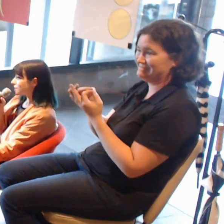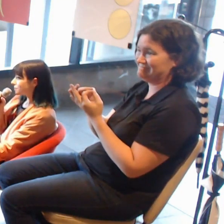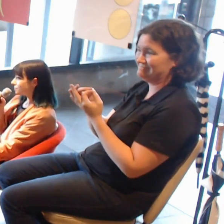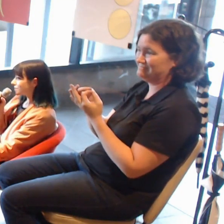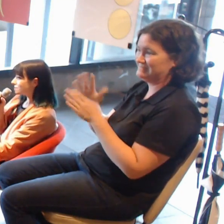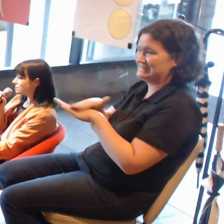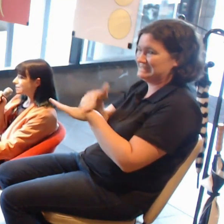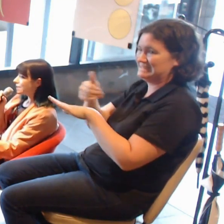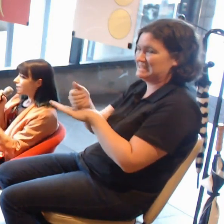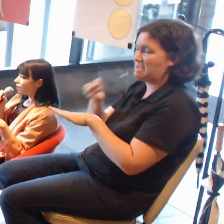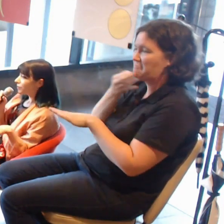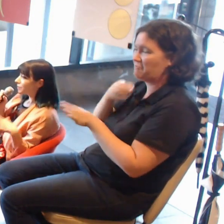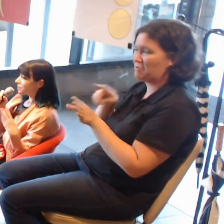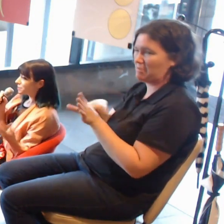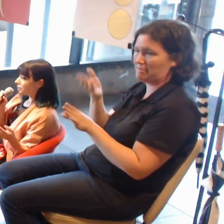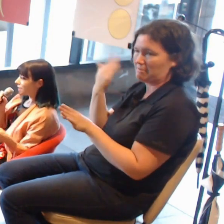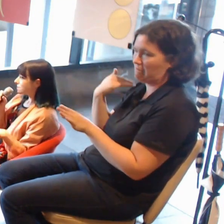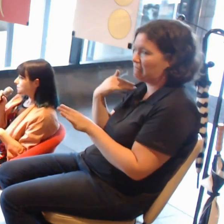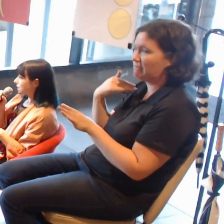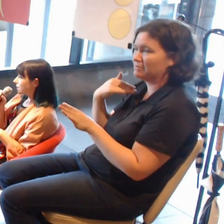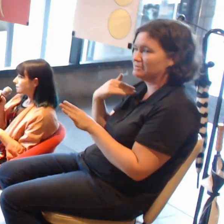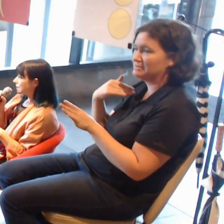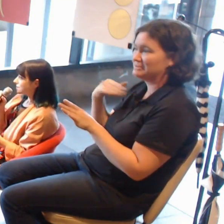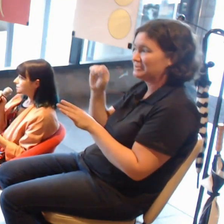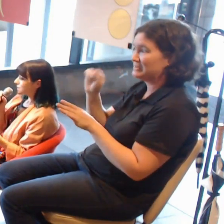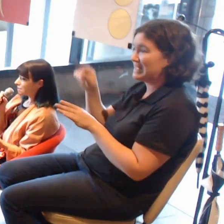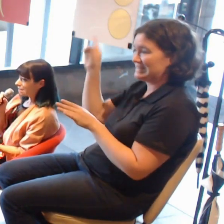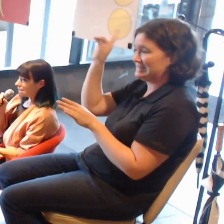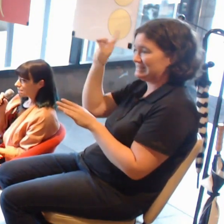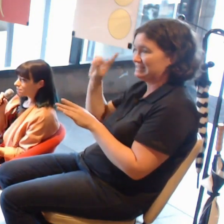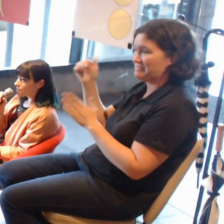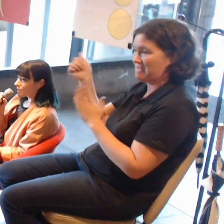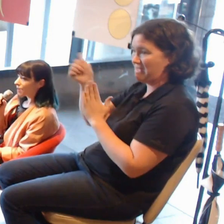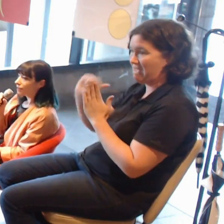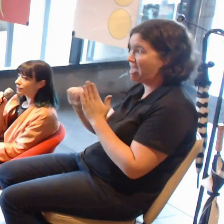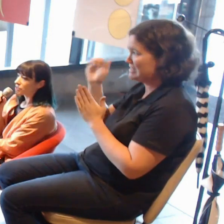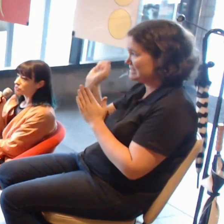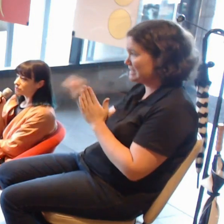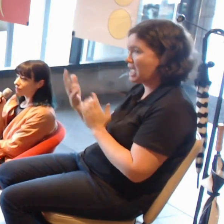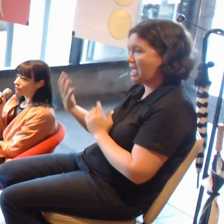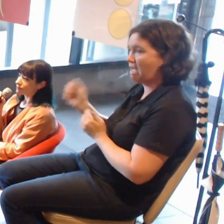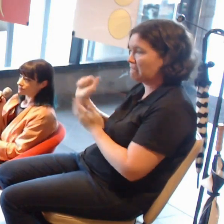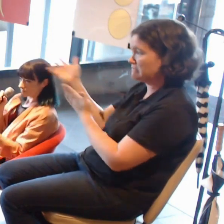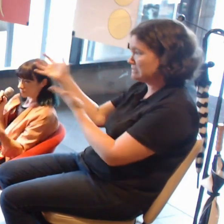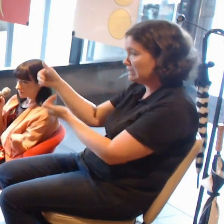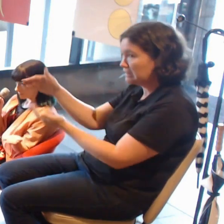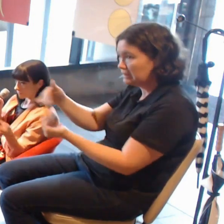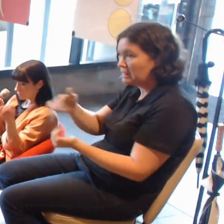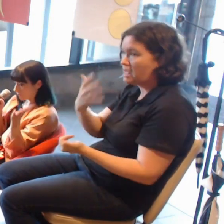Although contemporary art has been exhibited and collected by the National Gallery for a long time.